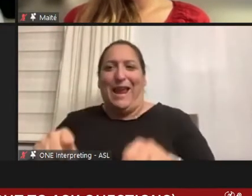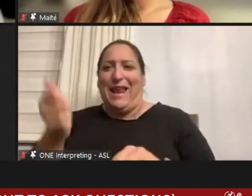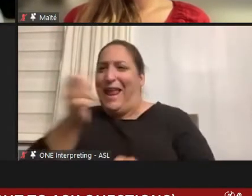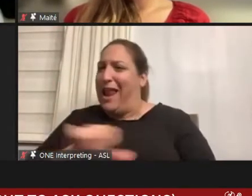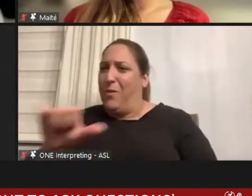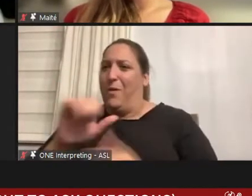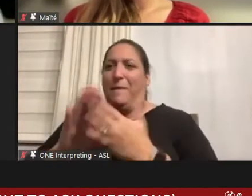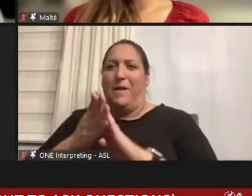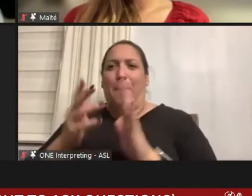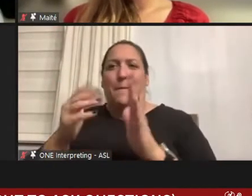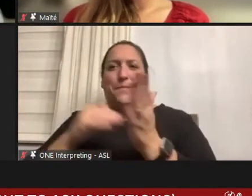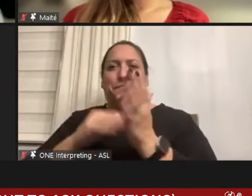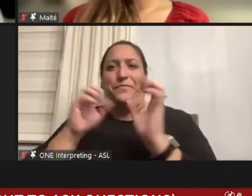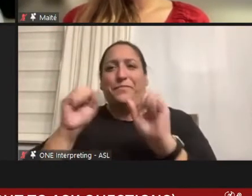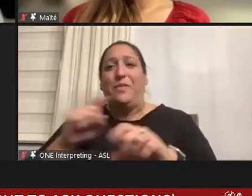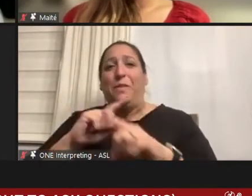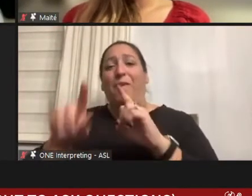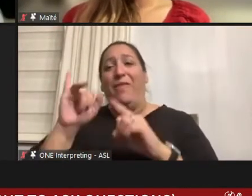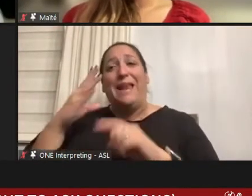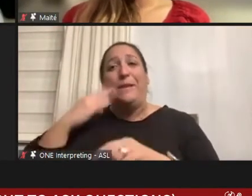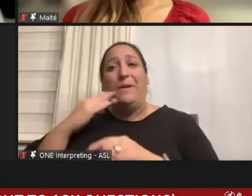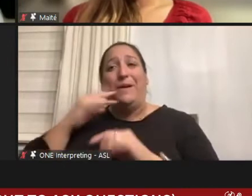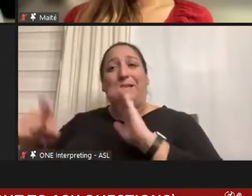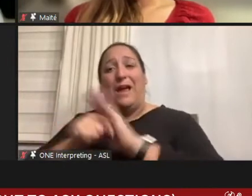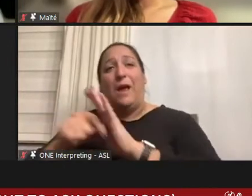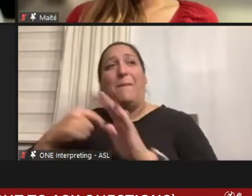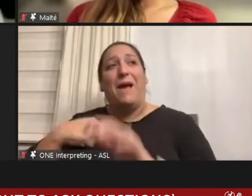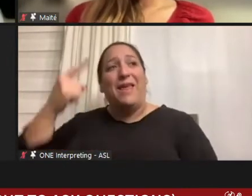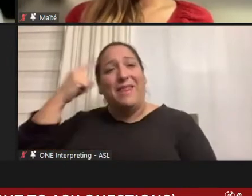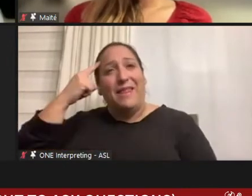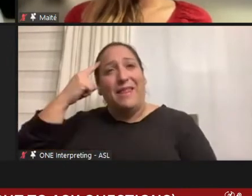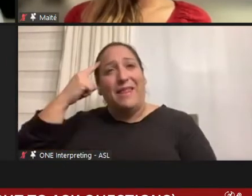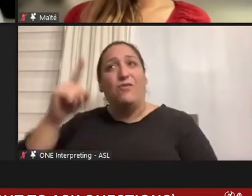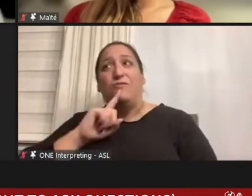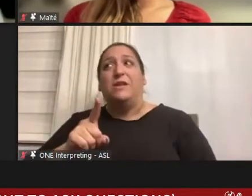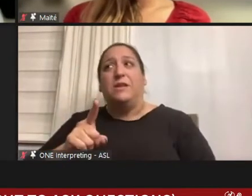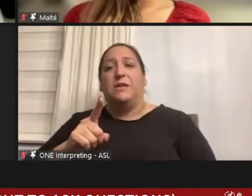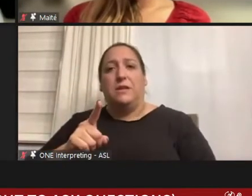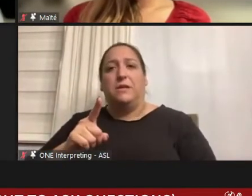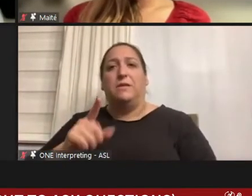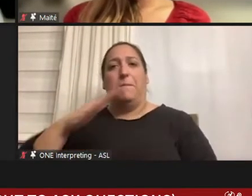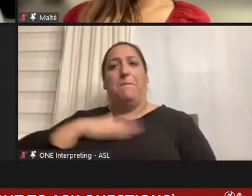And at that time I think it really covered both my perception of the application process